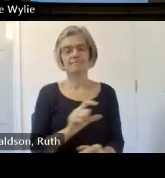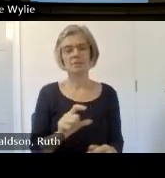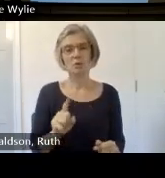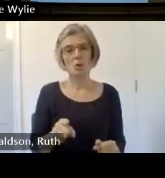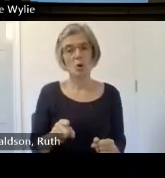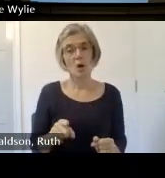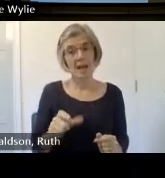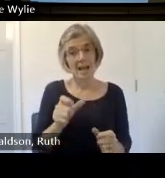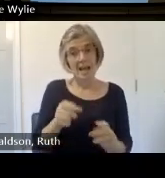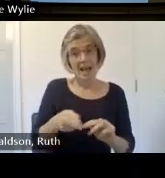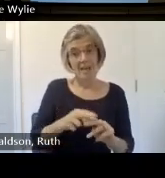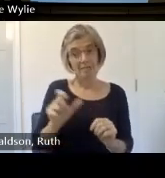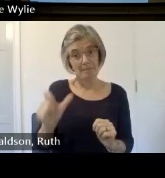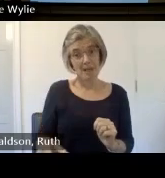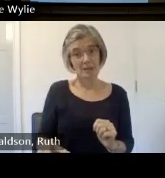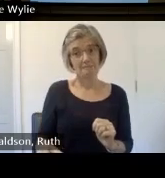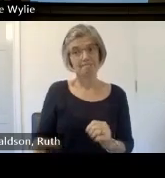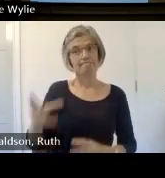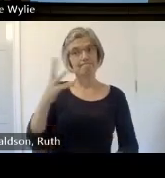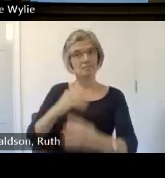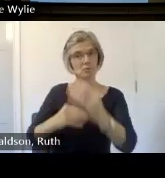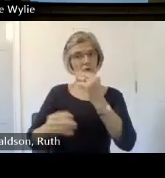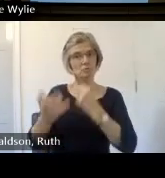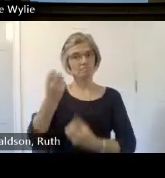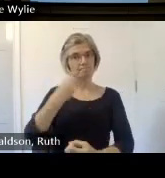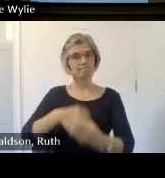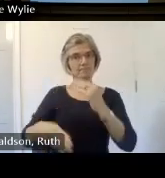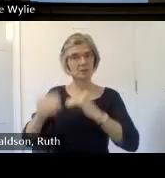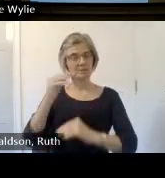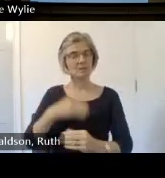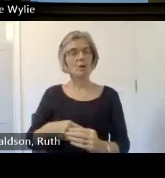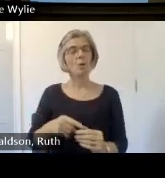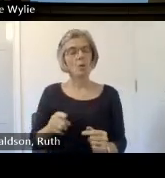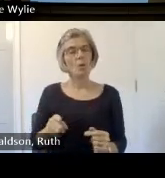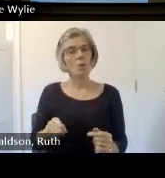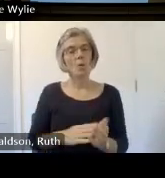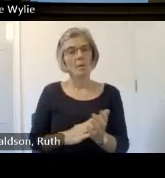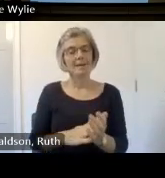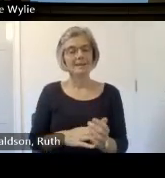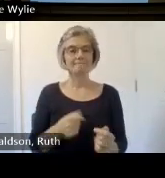that's a really powerful move that's an incredibly privileged position to have that recorded for us